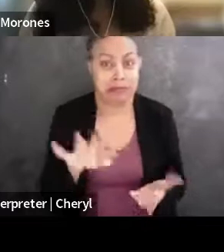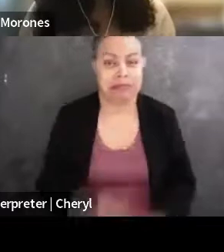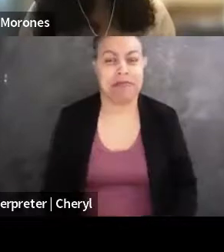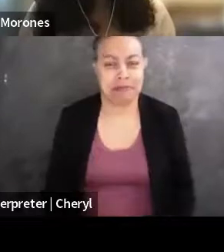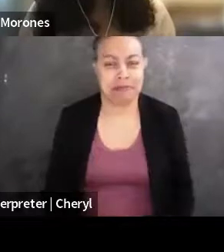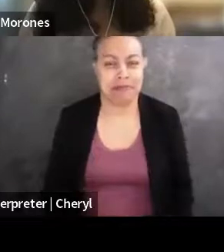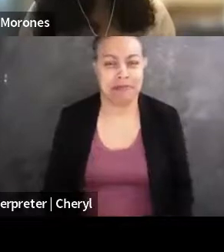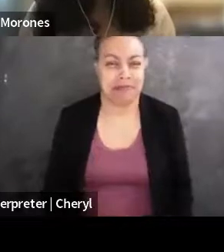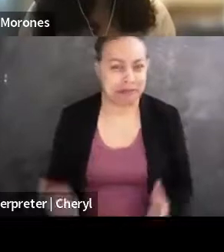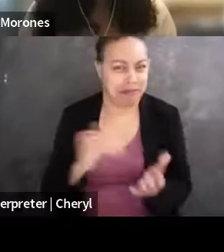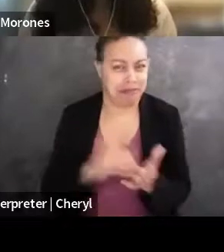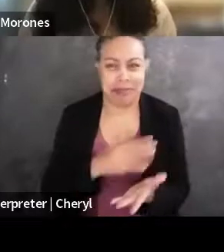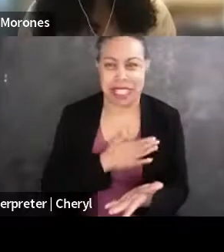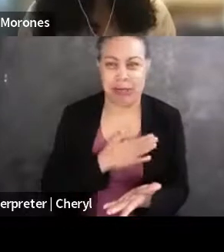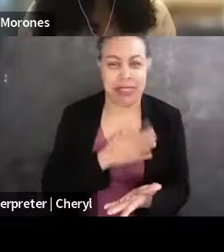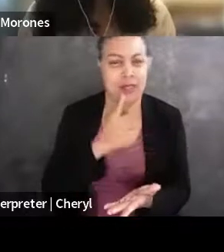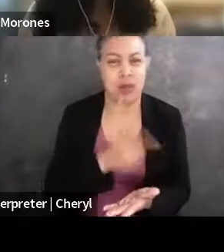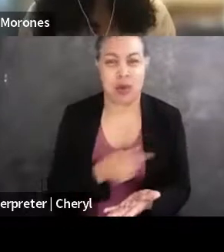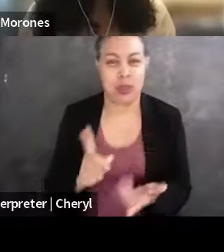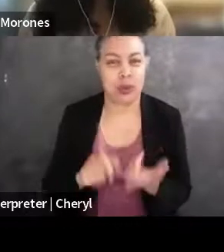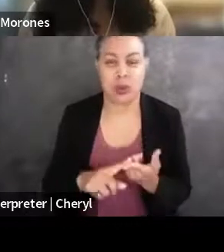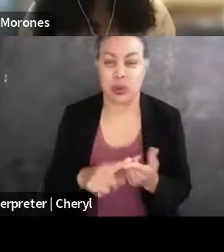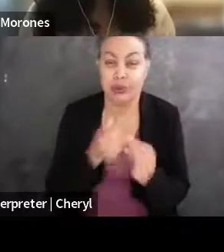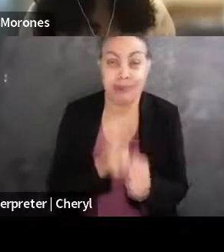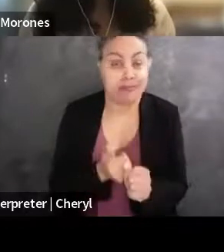So again, happy to have y'all go in whatever order you're most comfortable with.